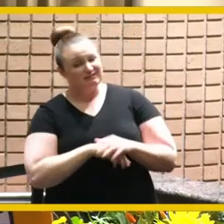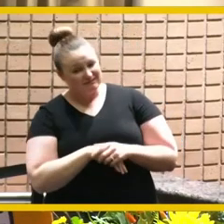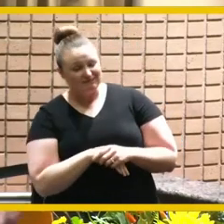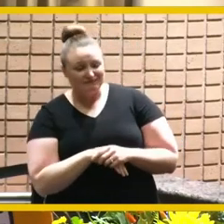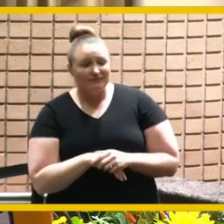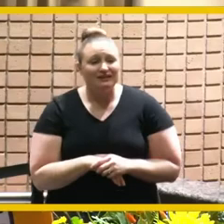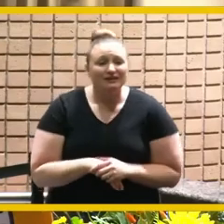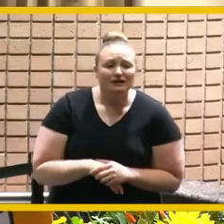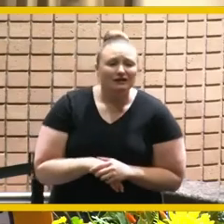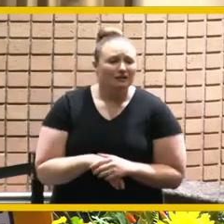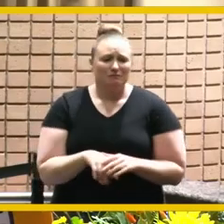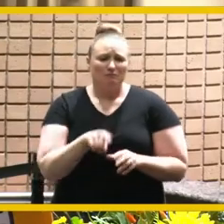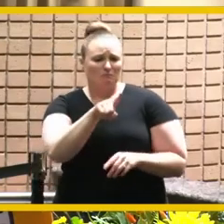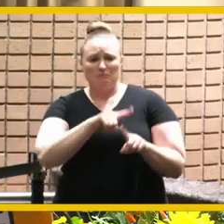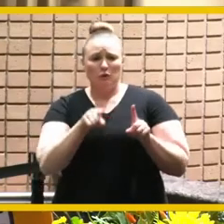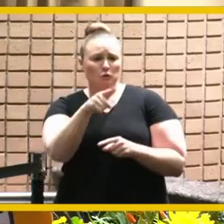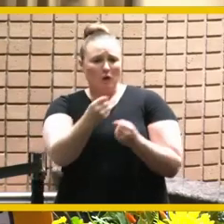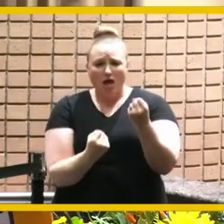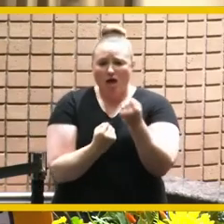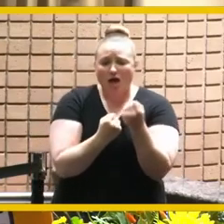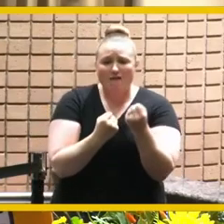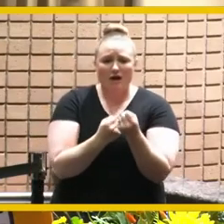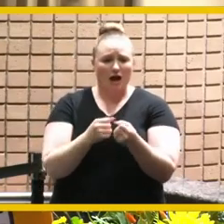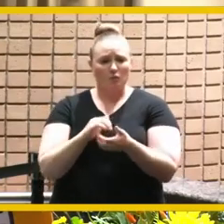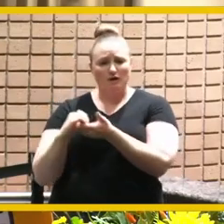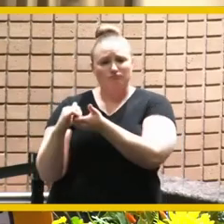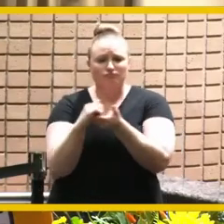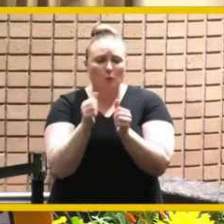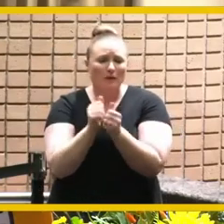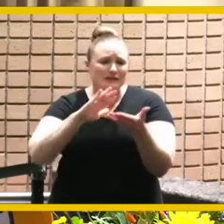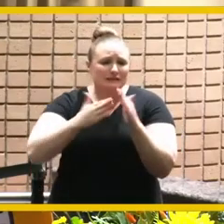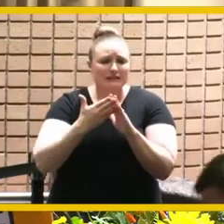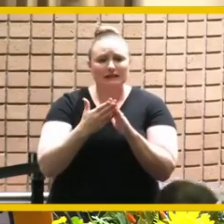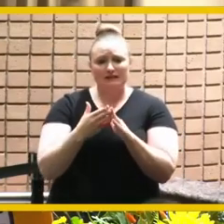community to develop a solution that we can all be happy with so i appreciate that i remember that